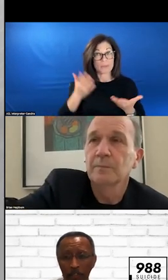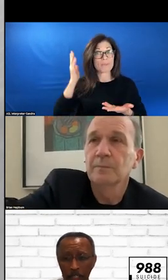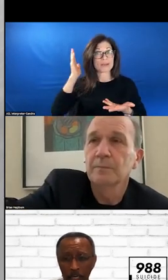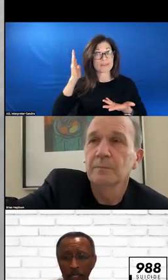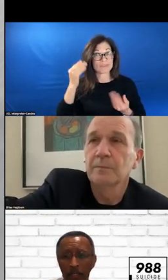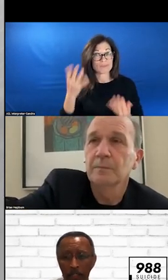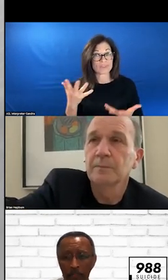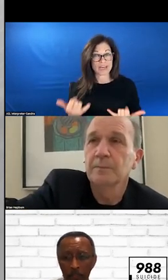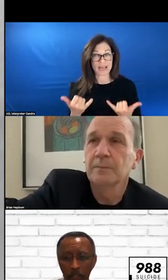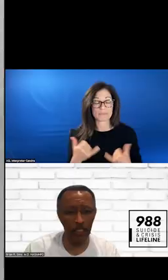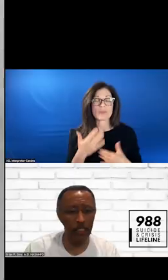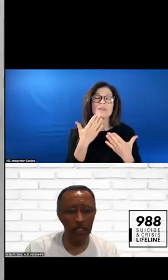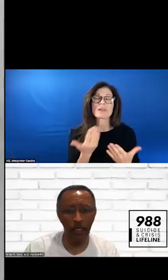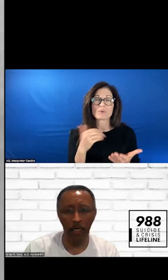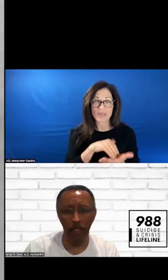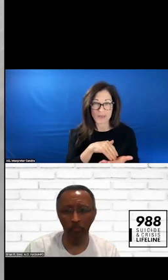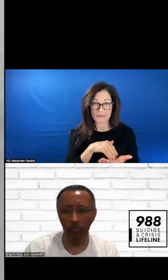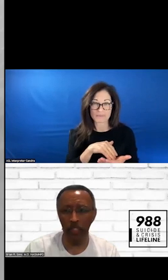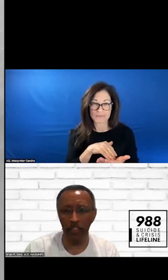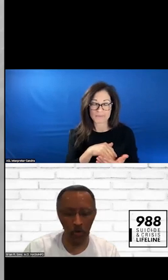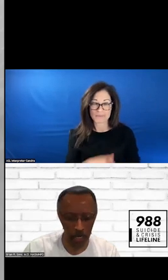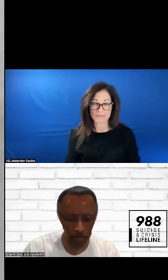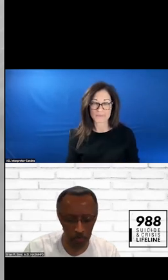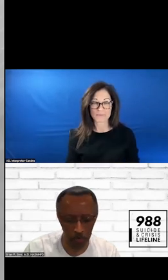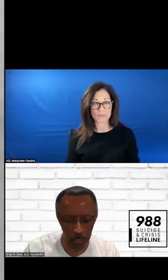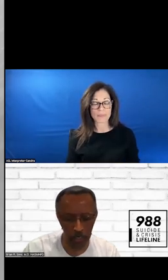THANK YOU AGAIN FOR -- LET'S GO AHEAD AND MOVE ON.